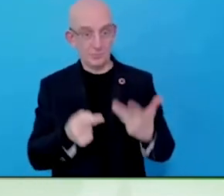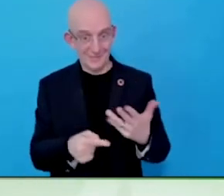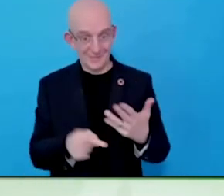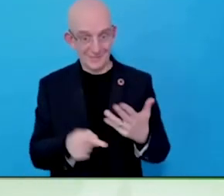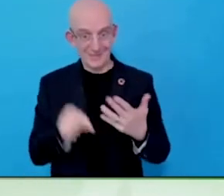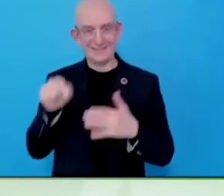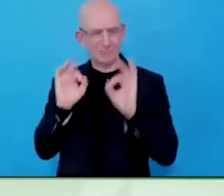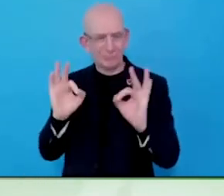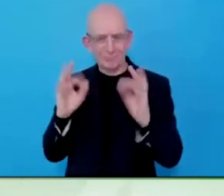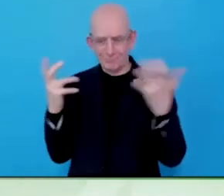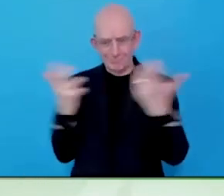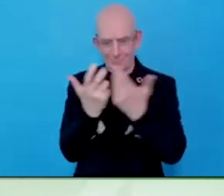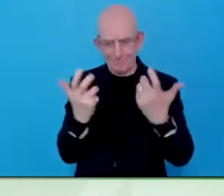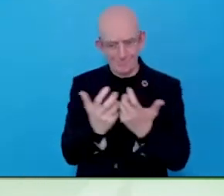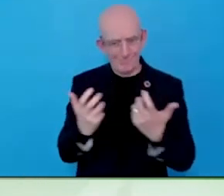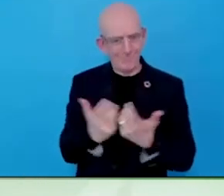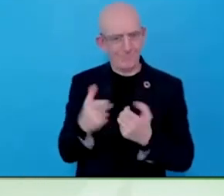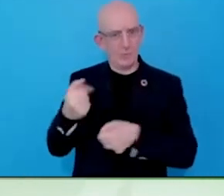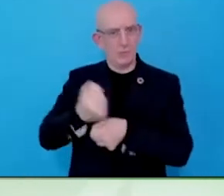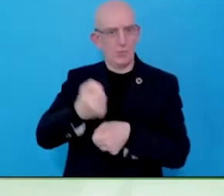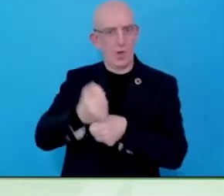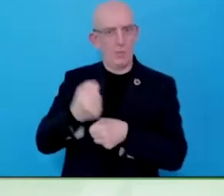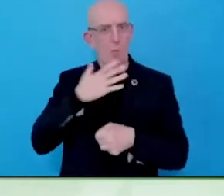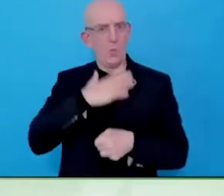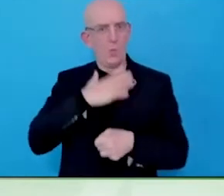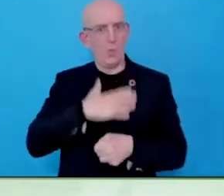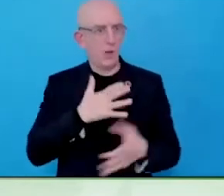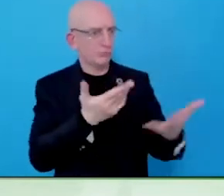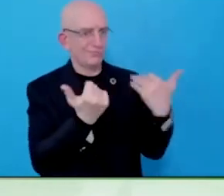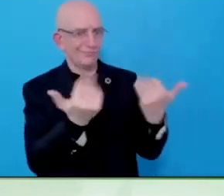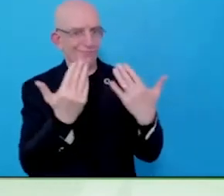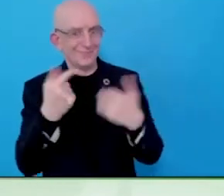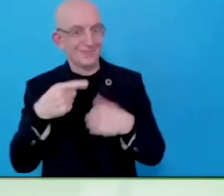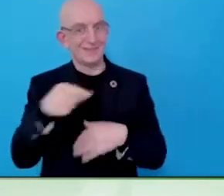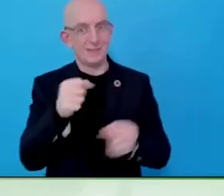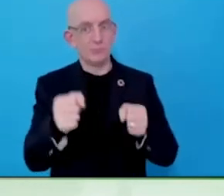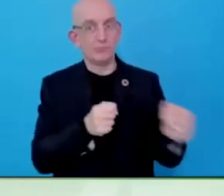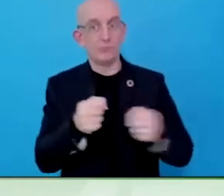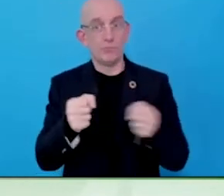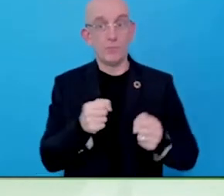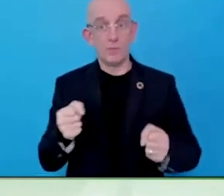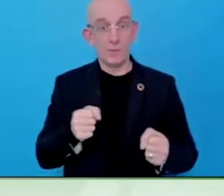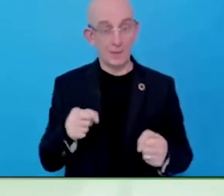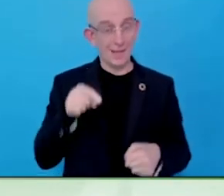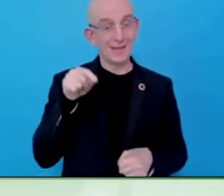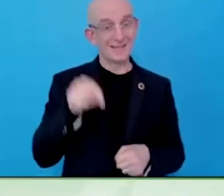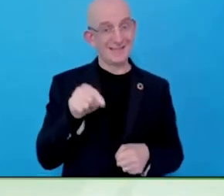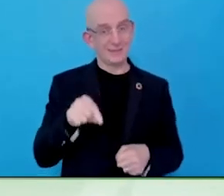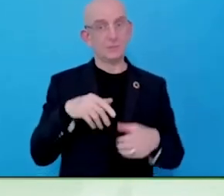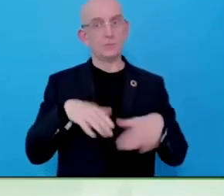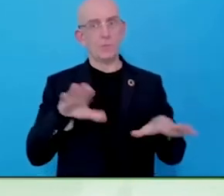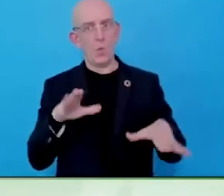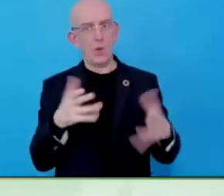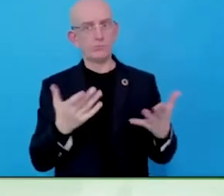And you got interventions that help a particular employer to attract suitable disabled talent to fill particular vacancies.